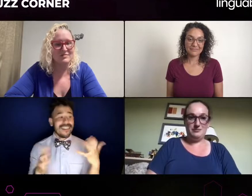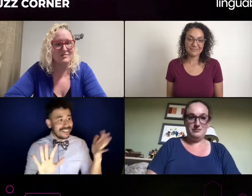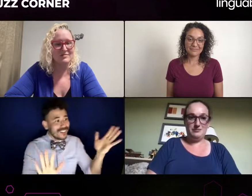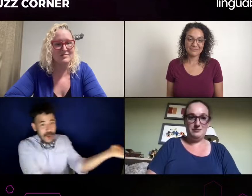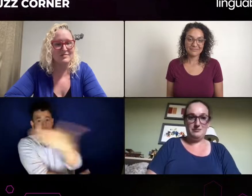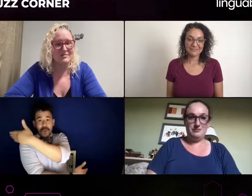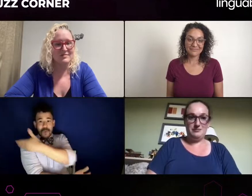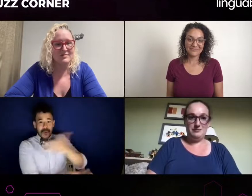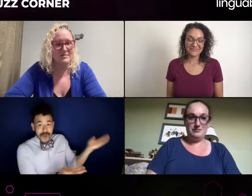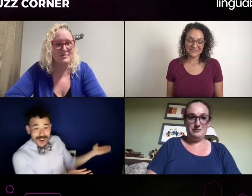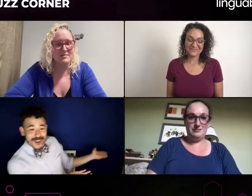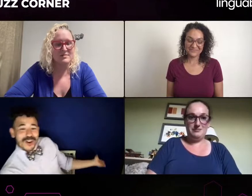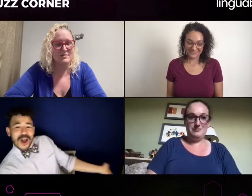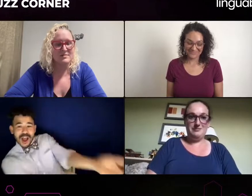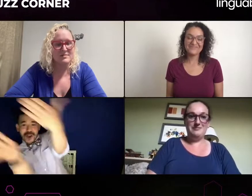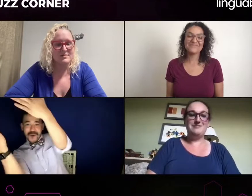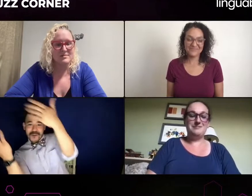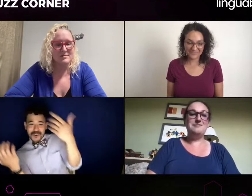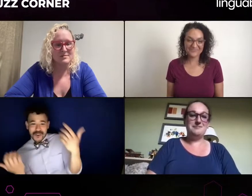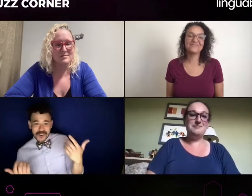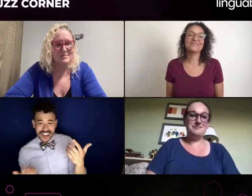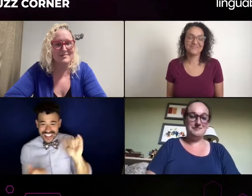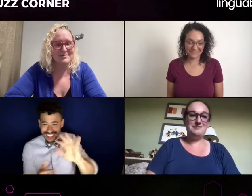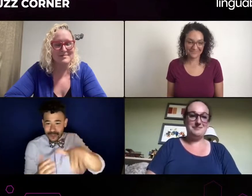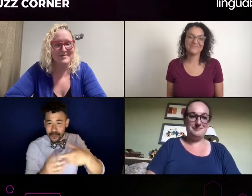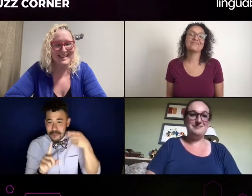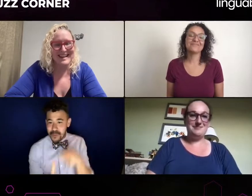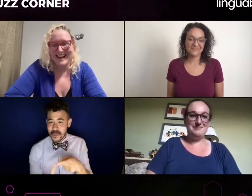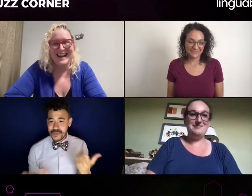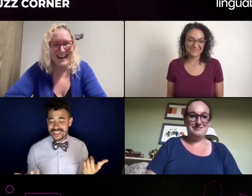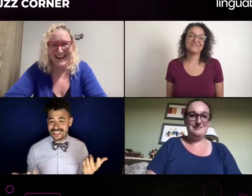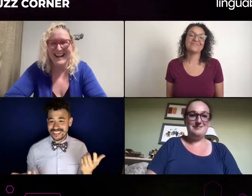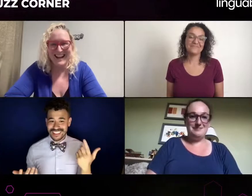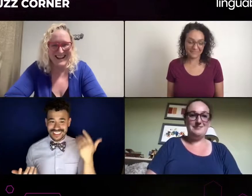They don't necessarily have to have that background in theater, you know,